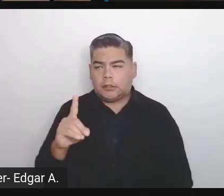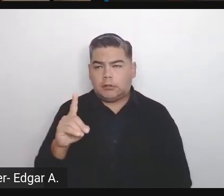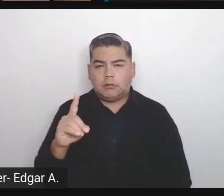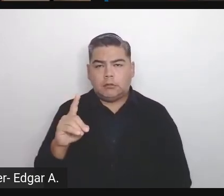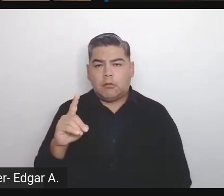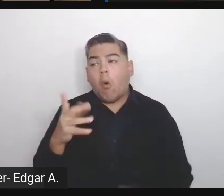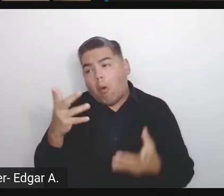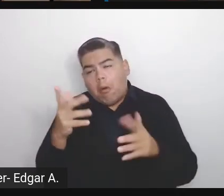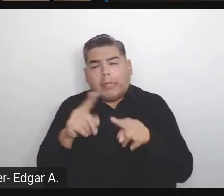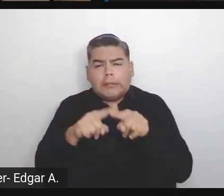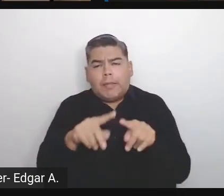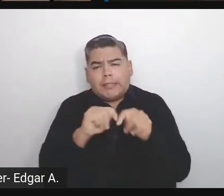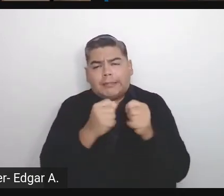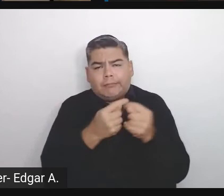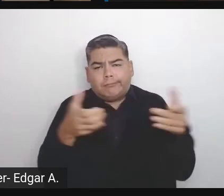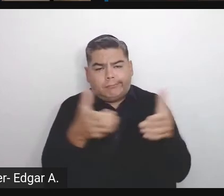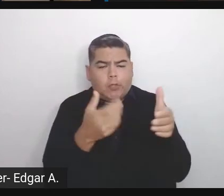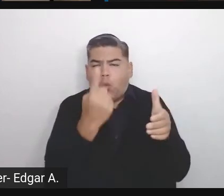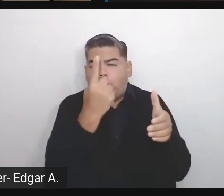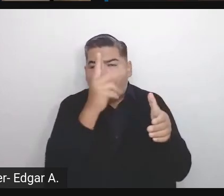who does everything or how have you seen that work?